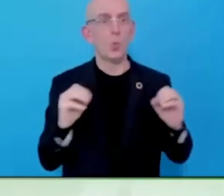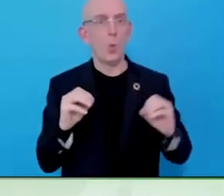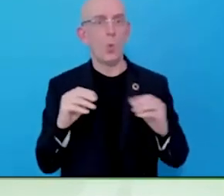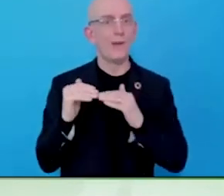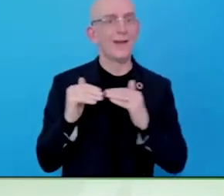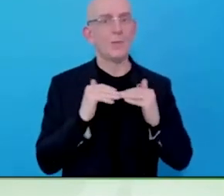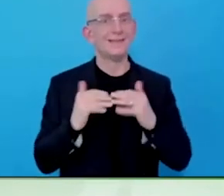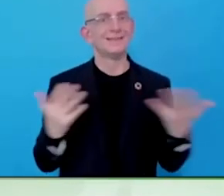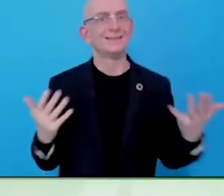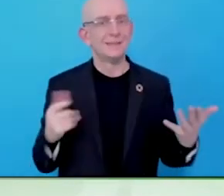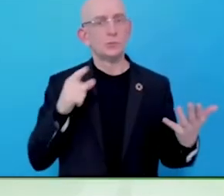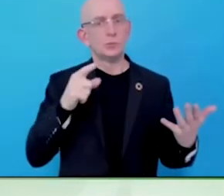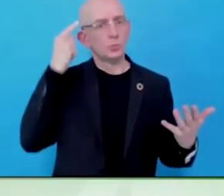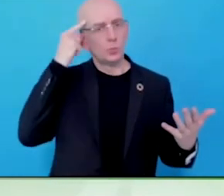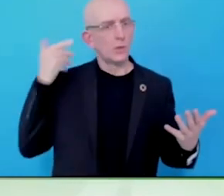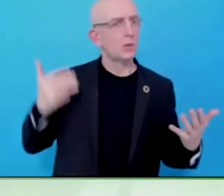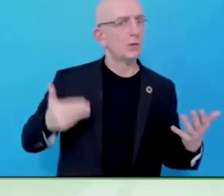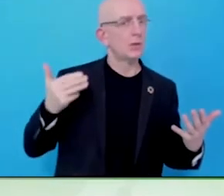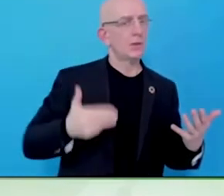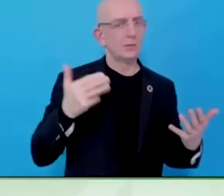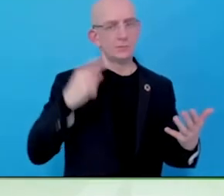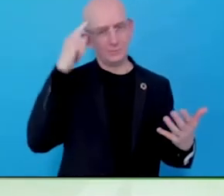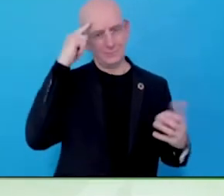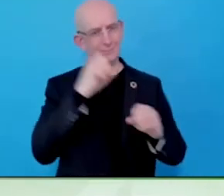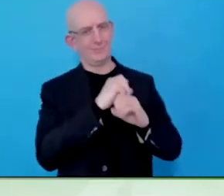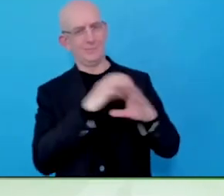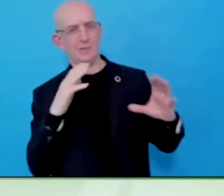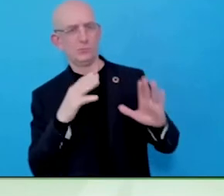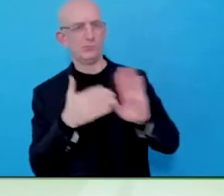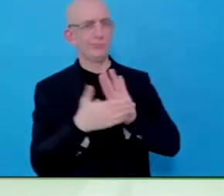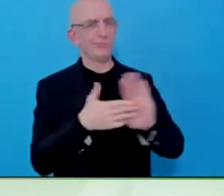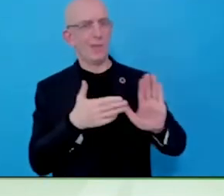But we still need to build the business confidence of the disability community.